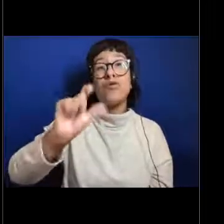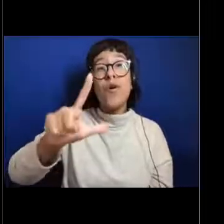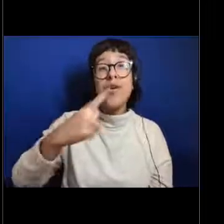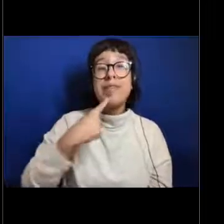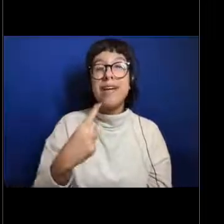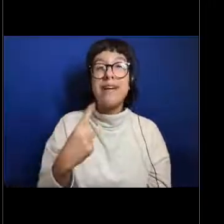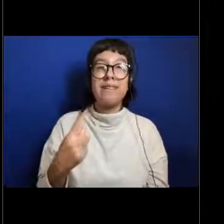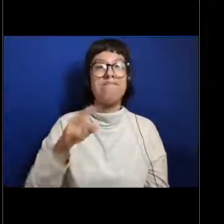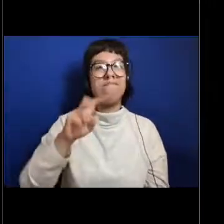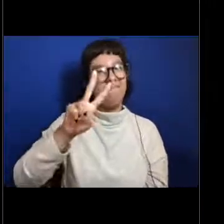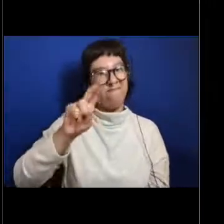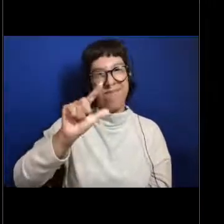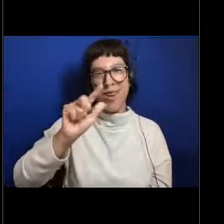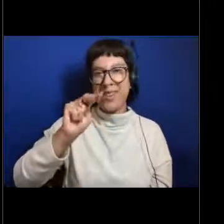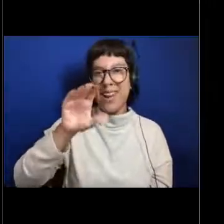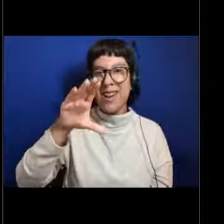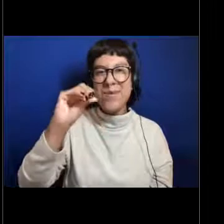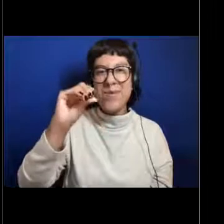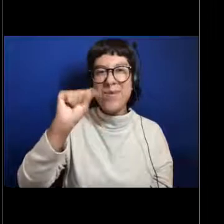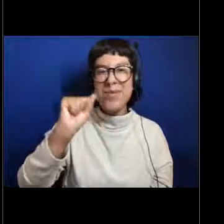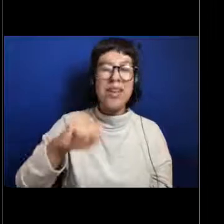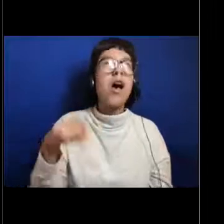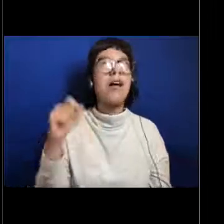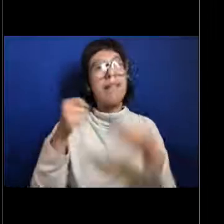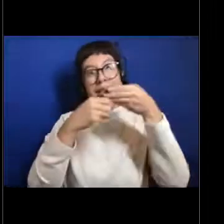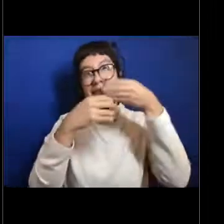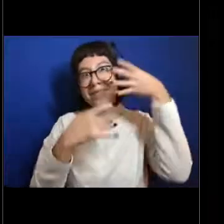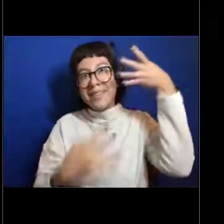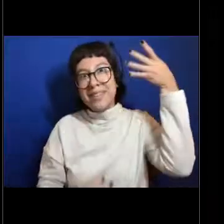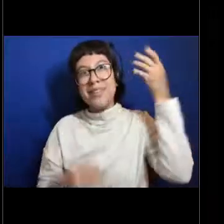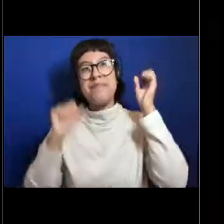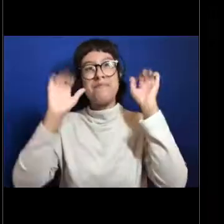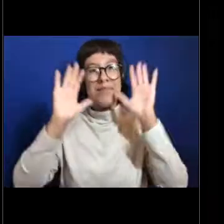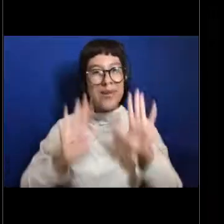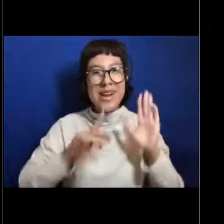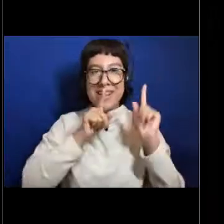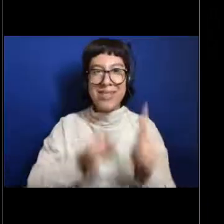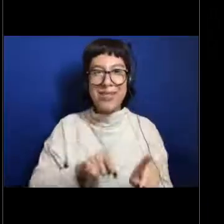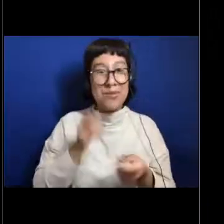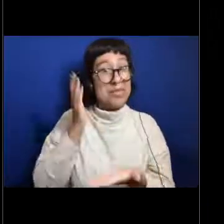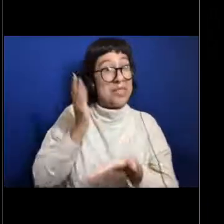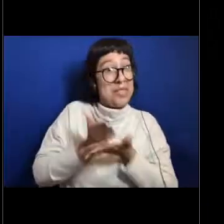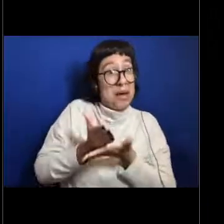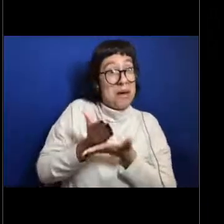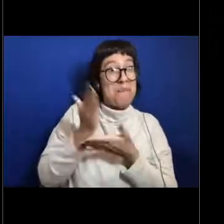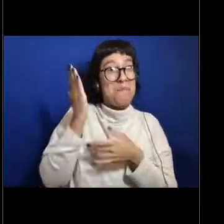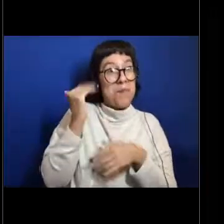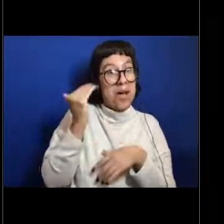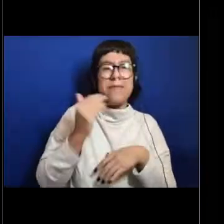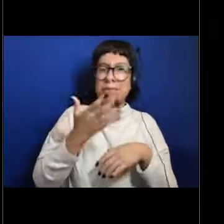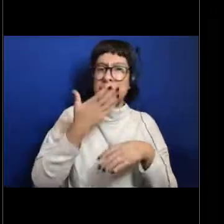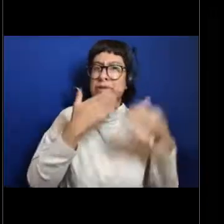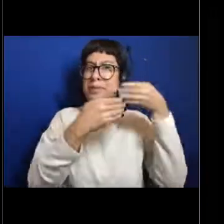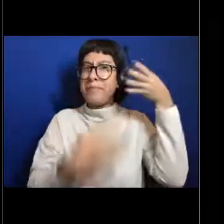I could go on and on. There are so many great answers but I'm going to stop there because I think that's a pretty good list for you, Kasey.